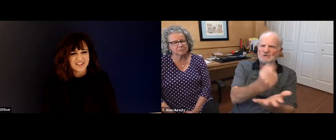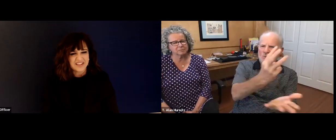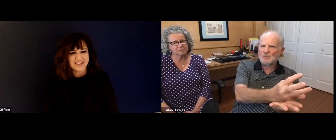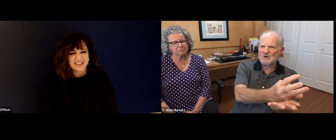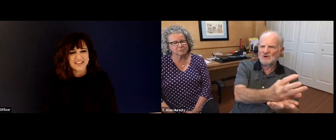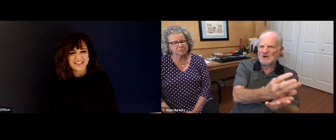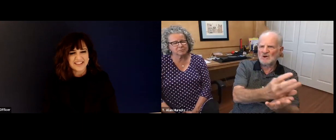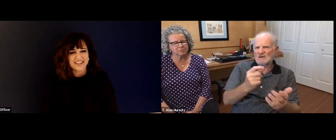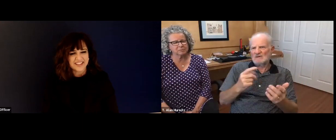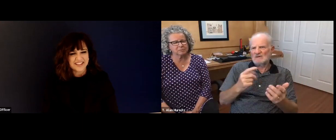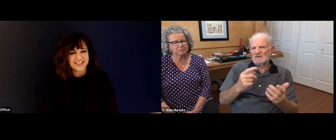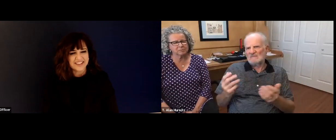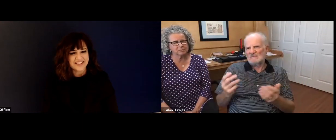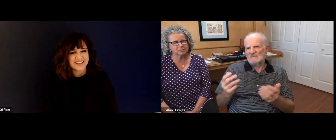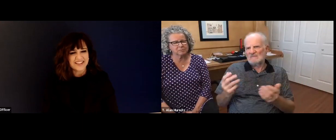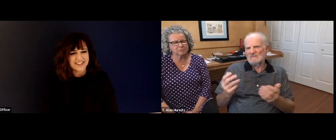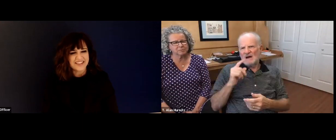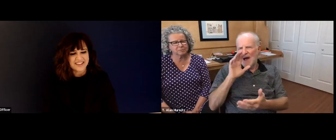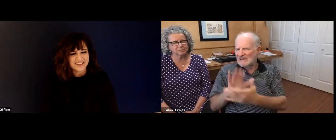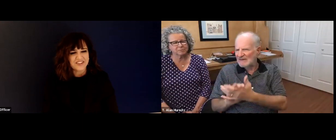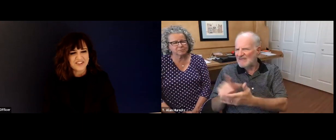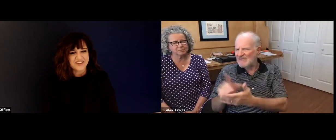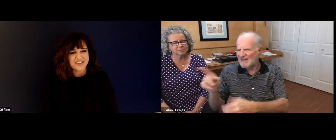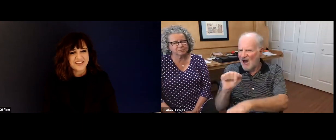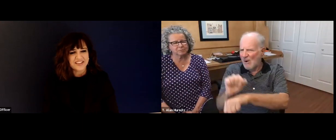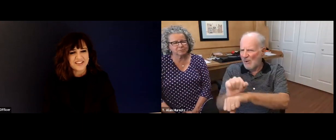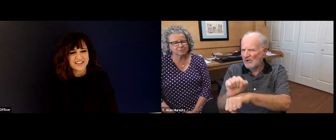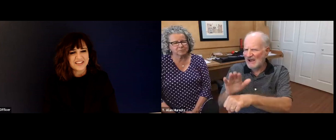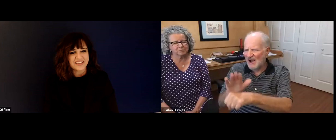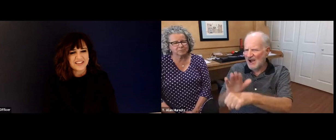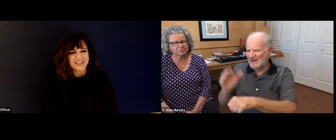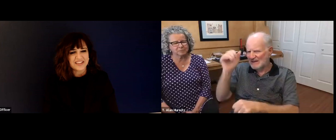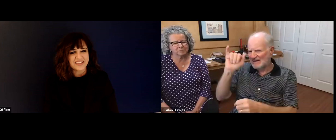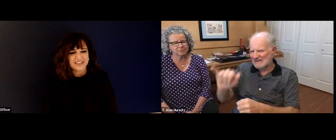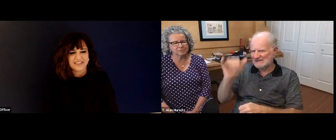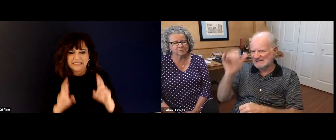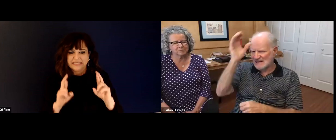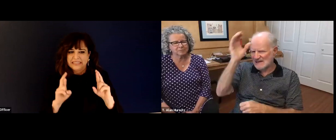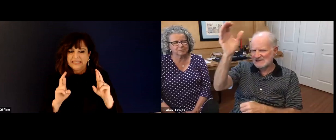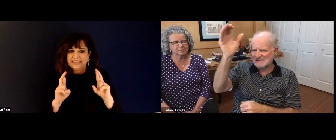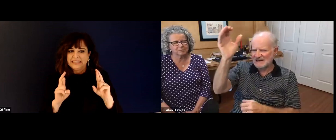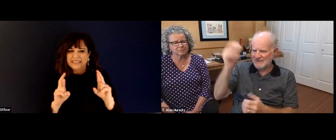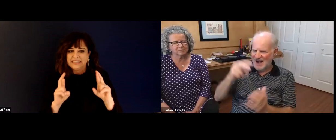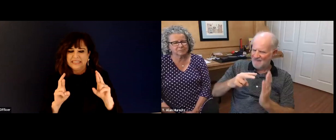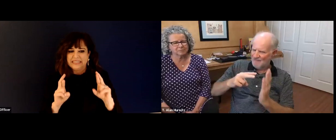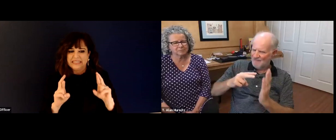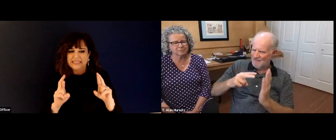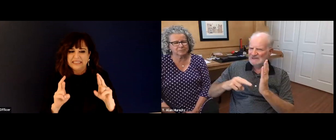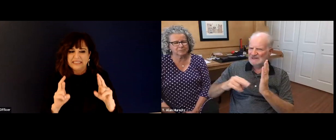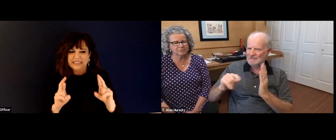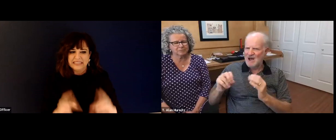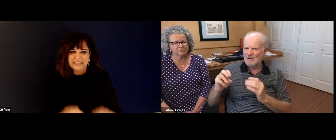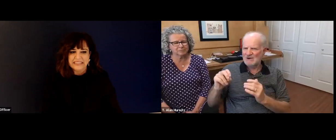services, let's say. Yeah, which, which is a broader discipline, you know, not just social work, but kind of the